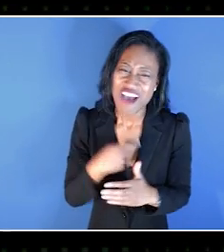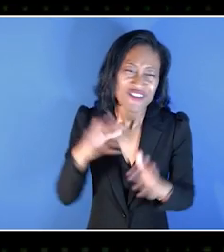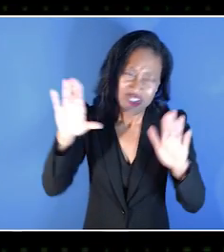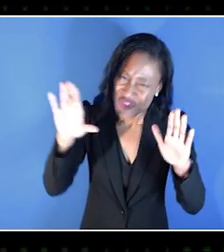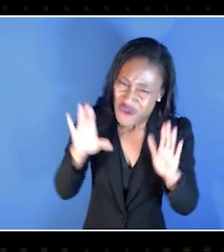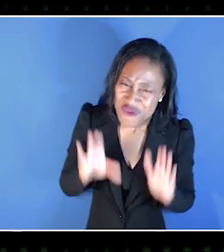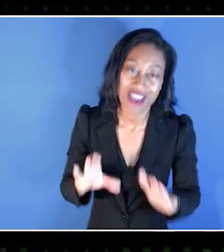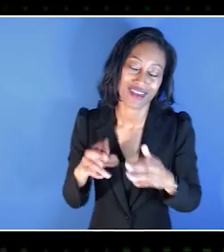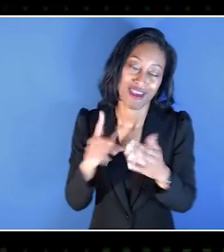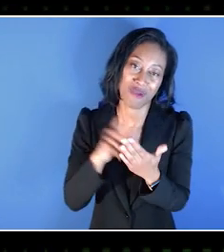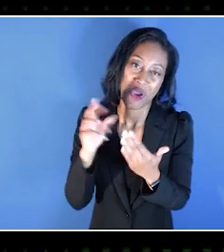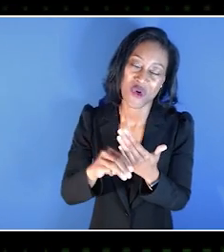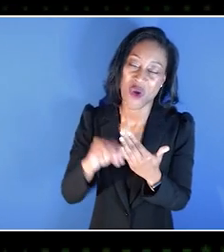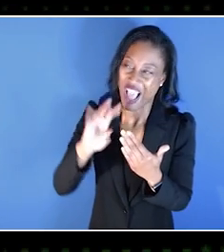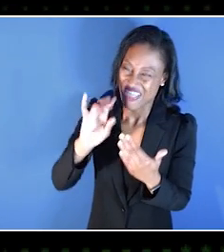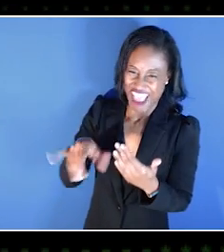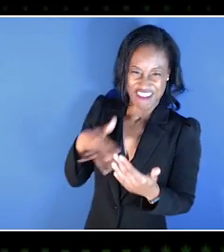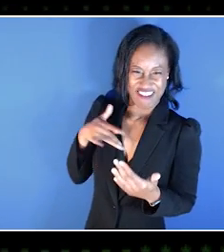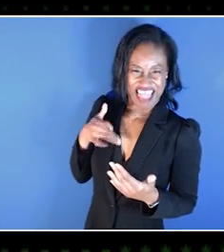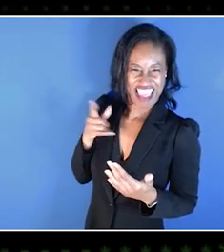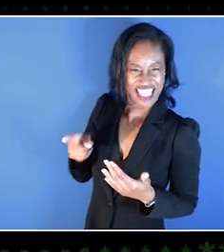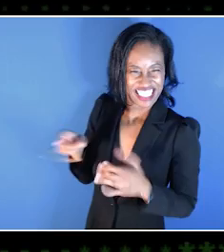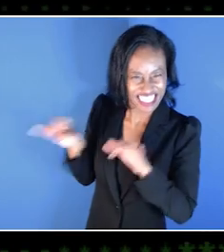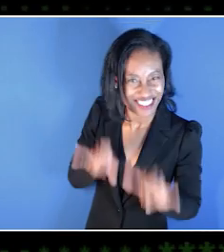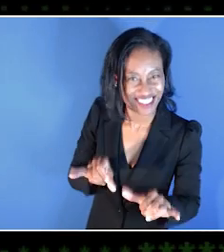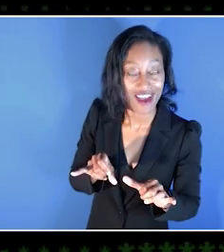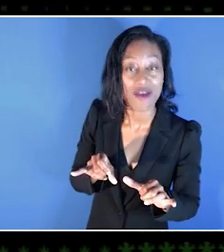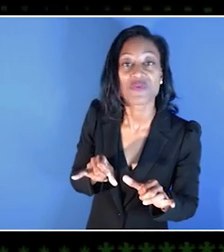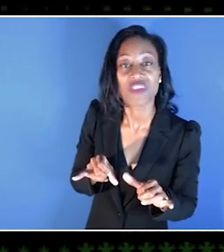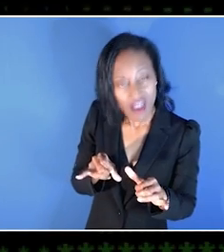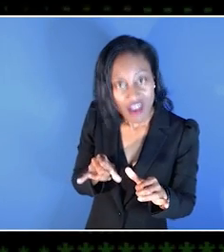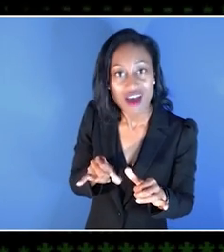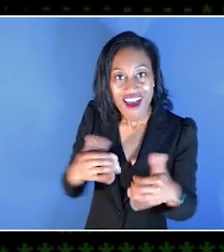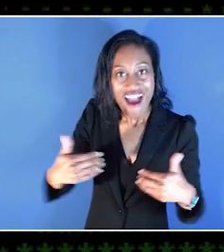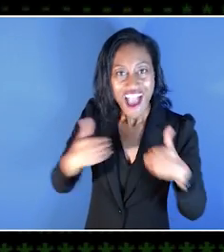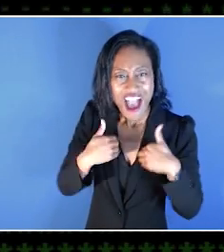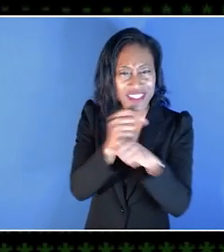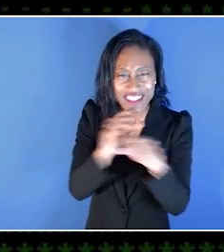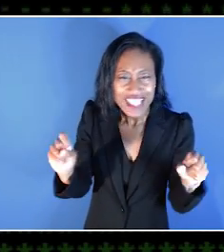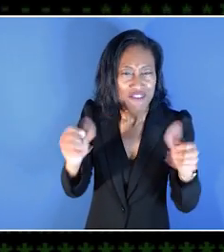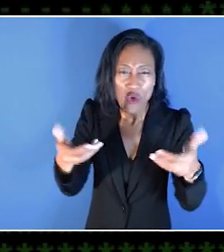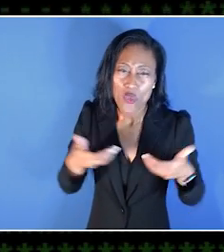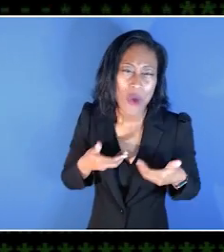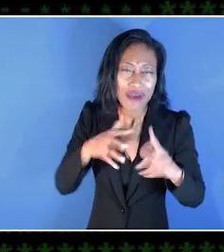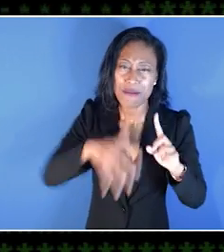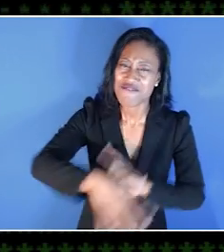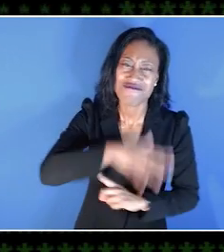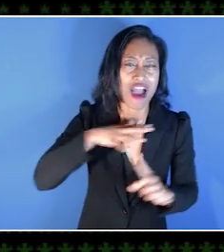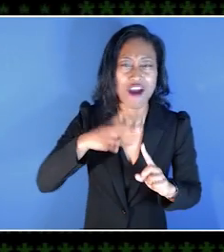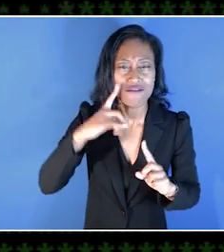We actually have a really great program that embodies that same sentiment of having a safe and welcoming environment